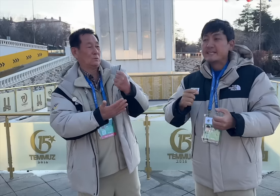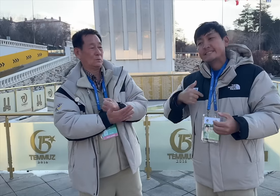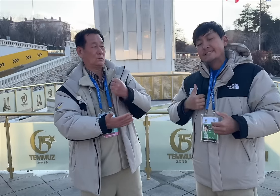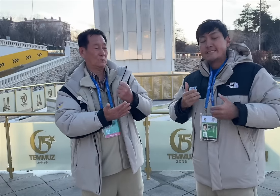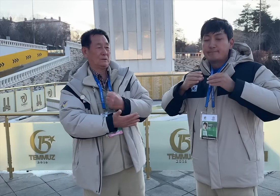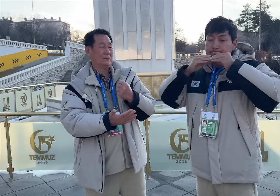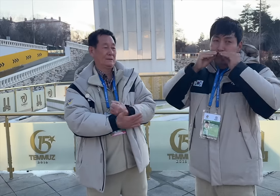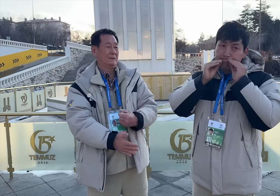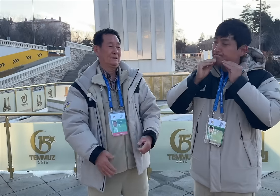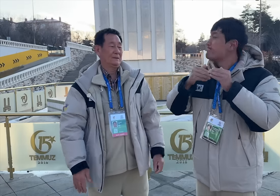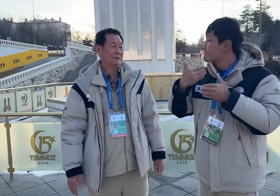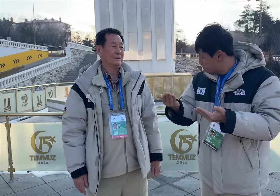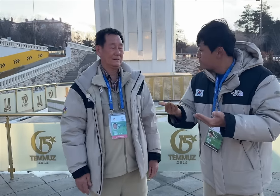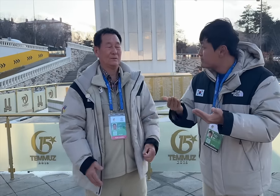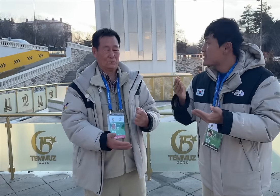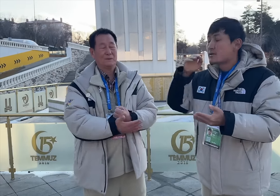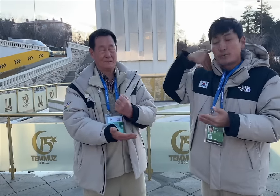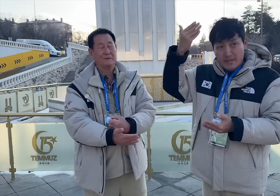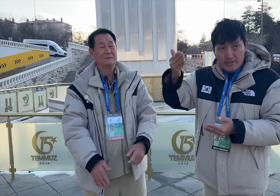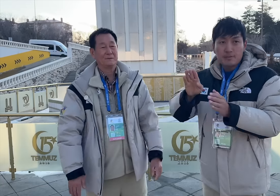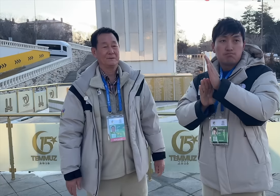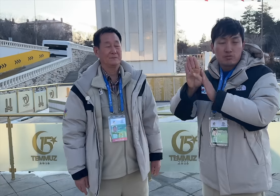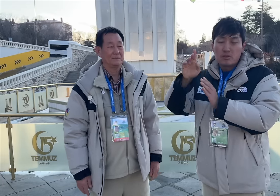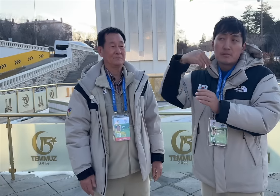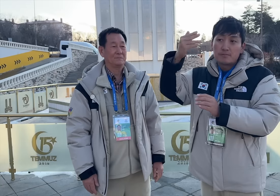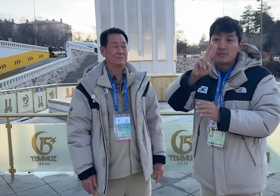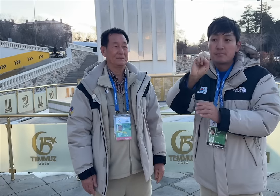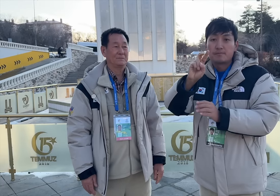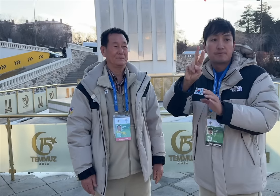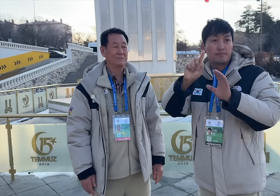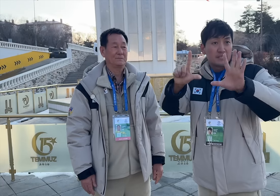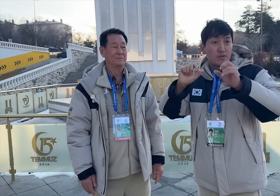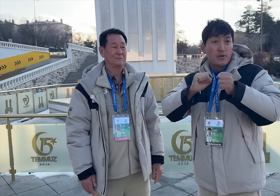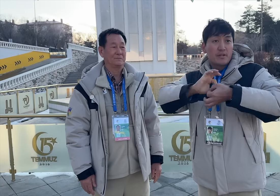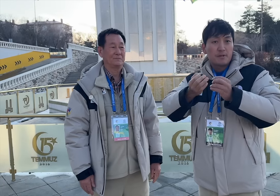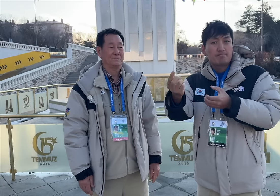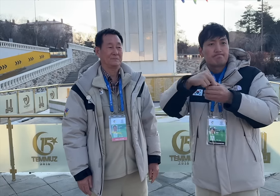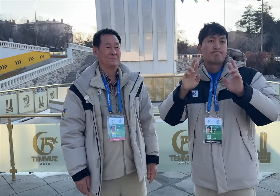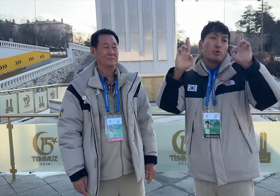We are sad. Hopefully, they will join in 2027 Winter Deaflympics.